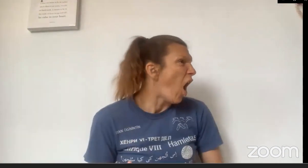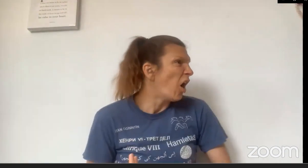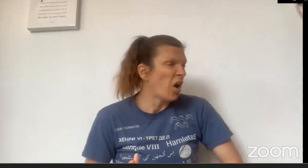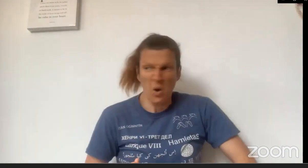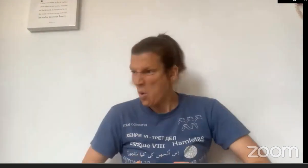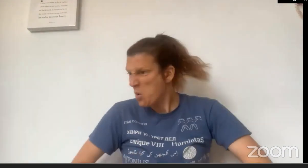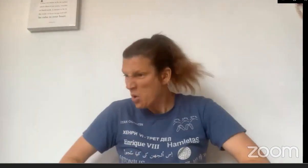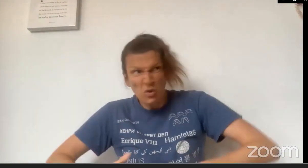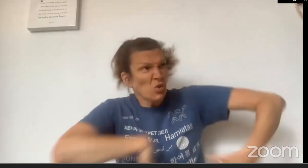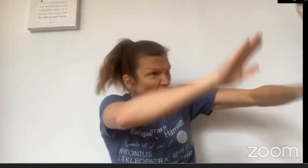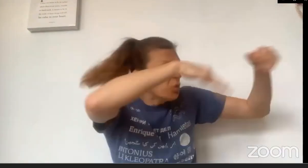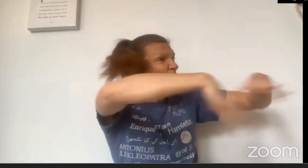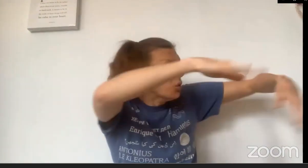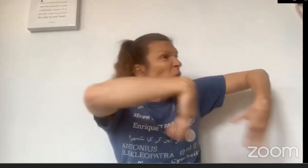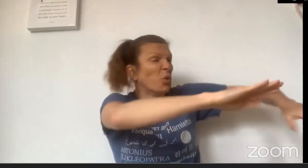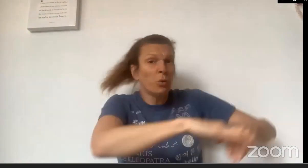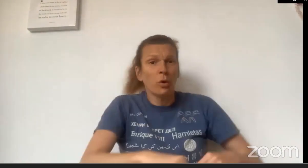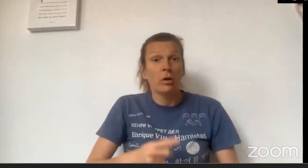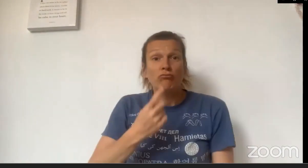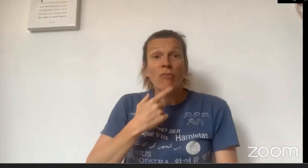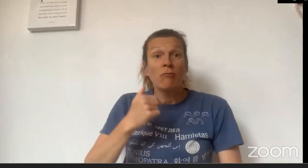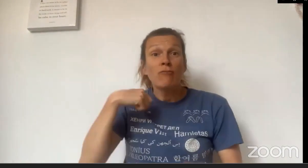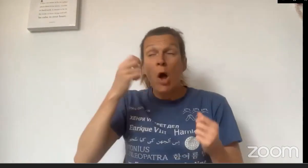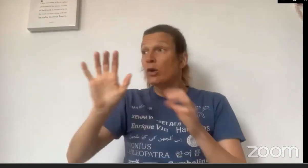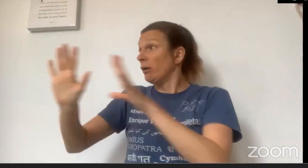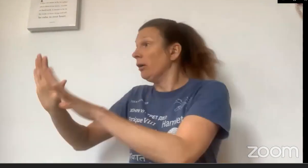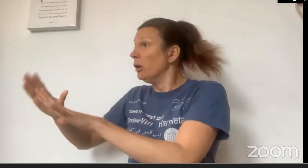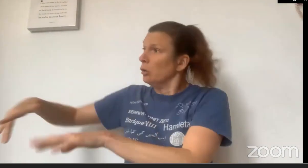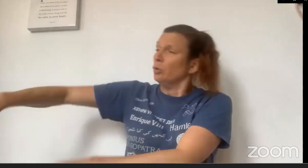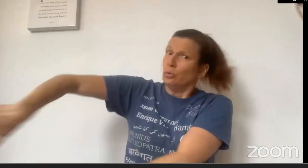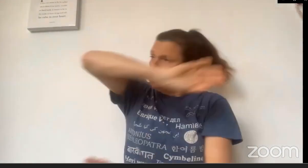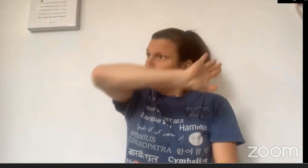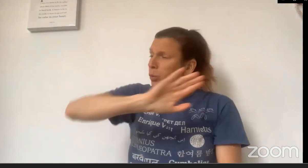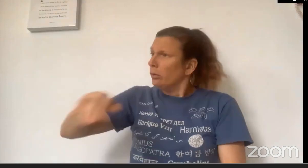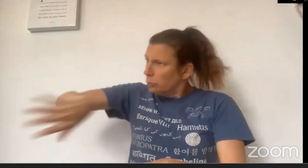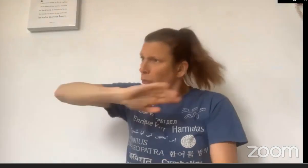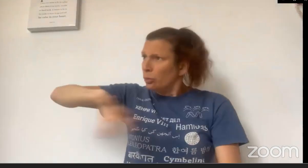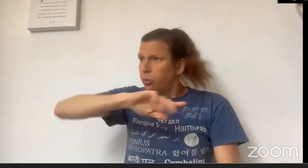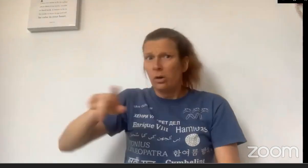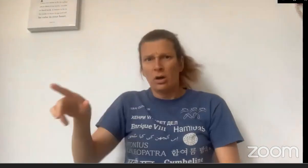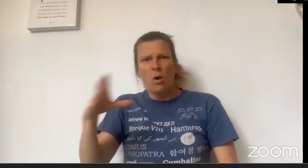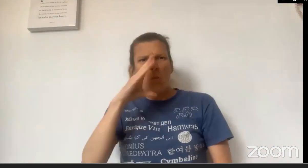"What did you eat me for? Oh get off me you Wolf, get off me!" "That's it get out of the way Grandma!"